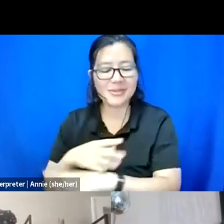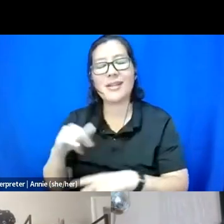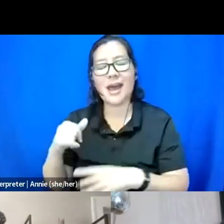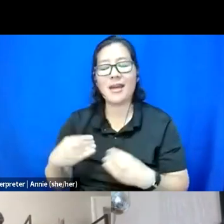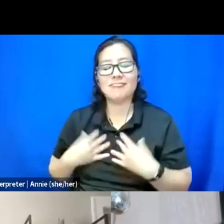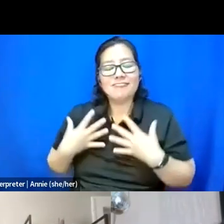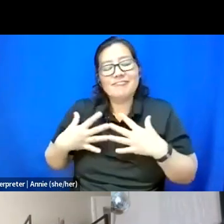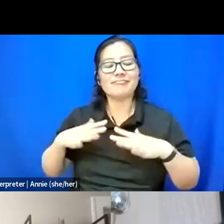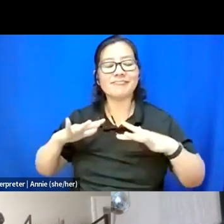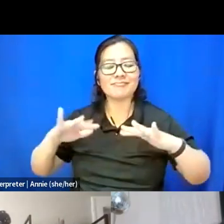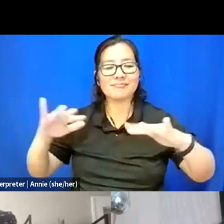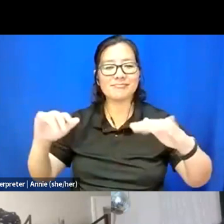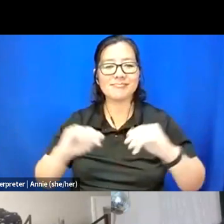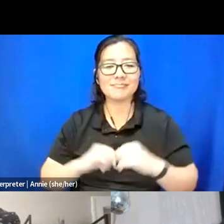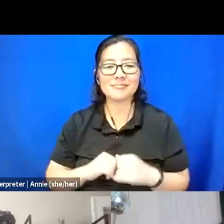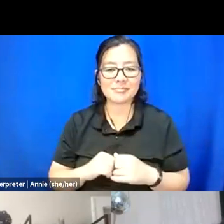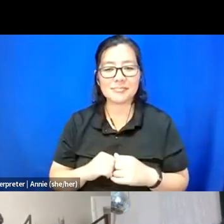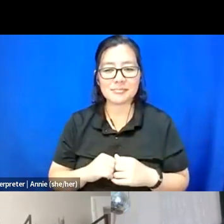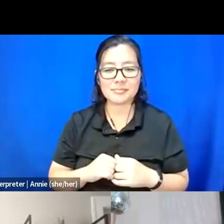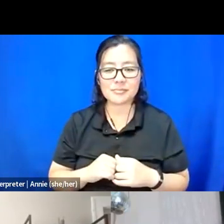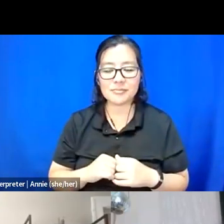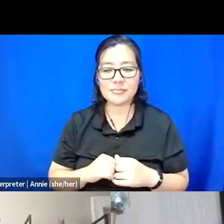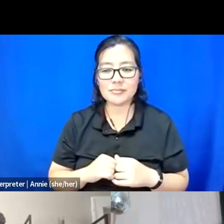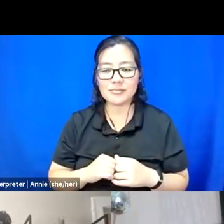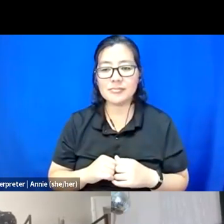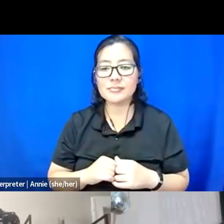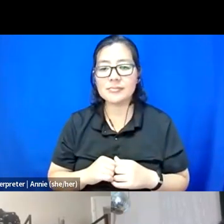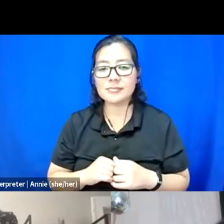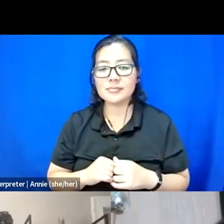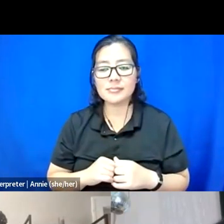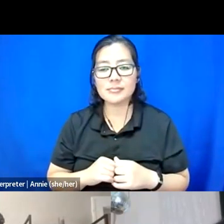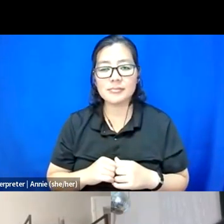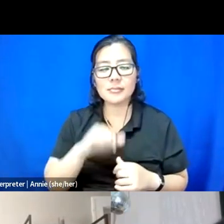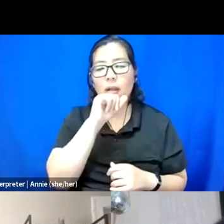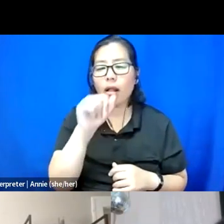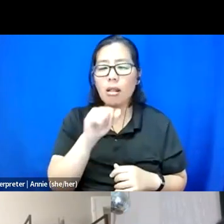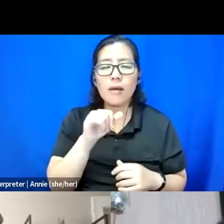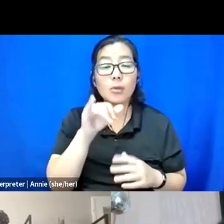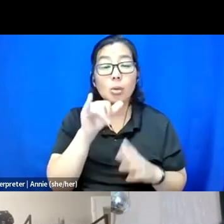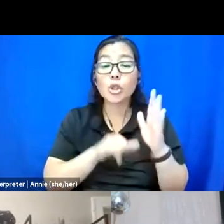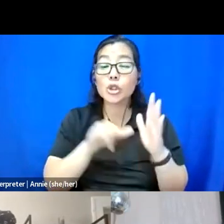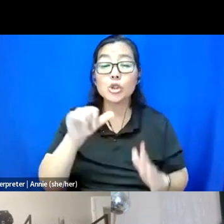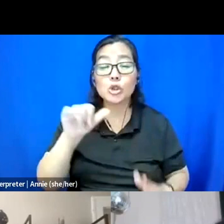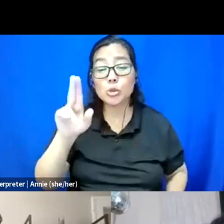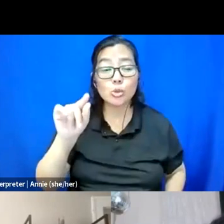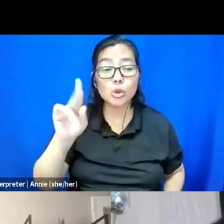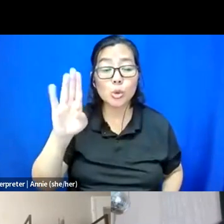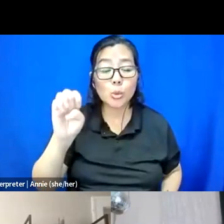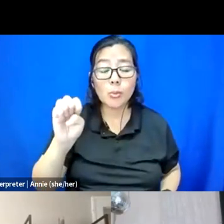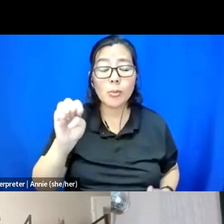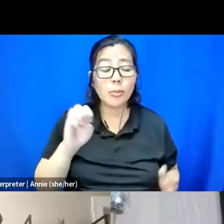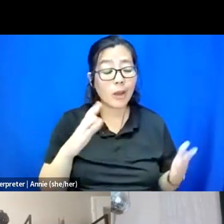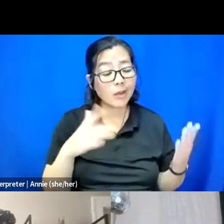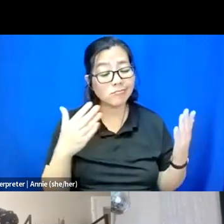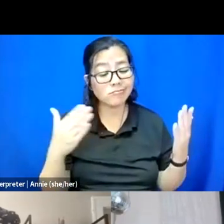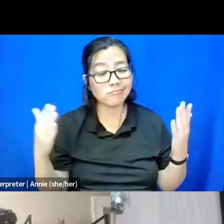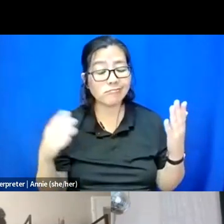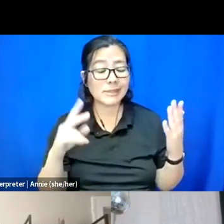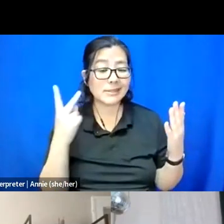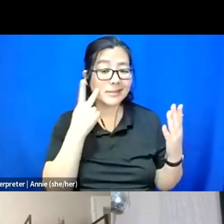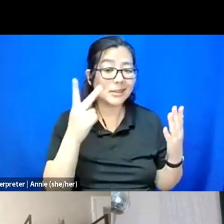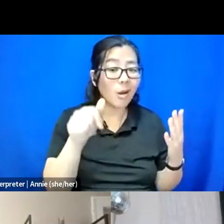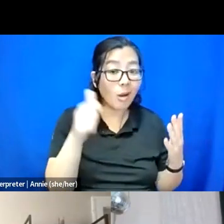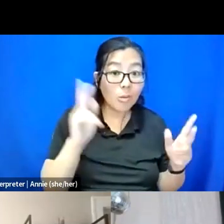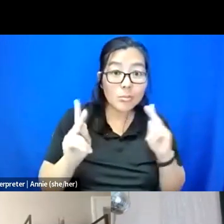And I really love going on the YouTubes and checking out people's work or going on the site